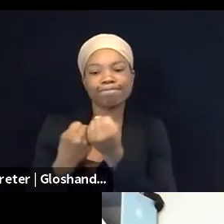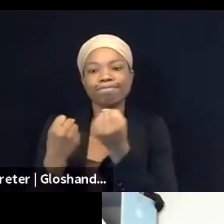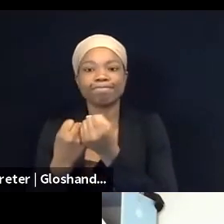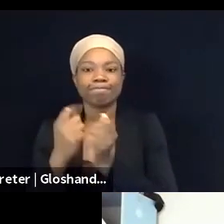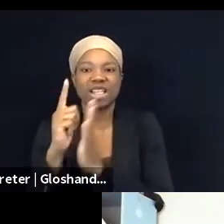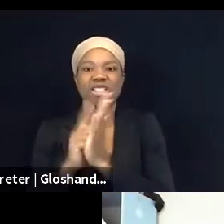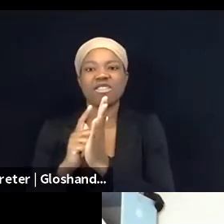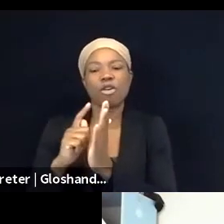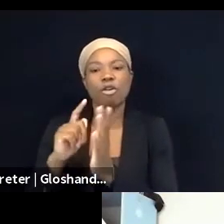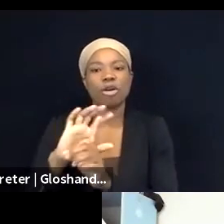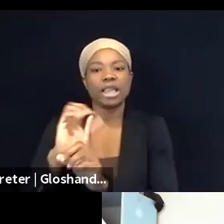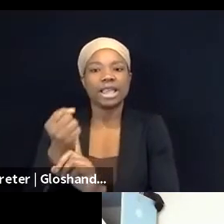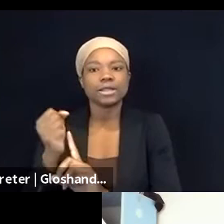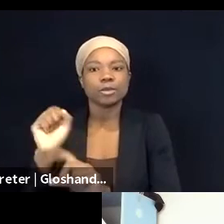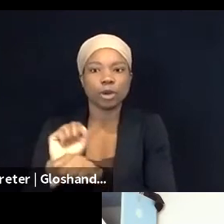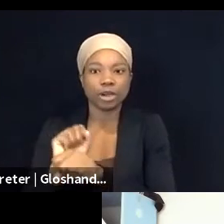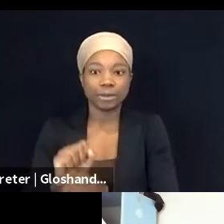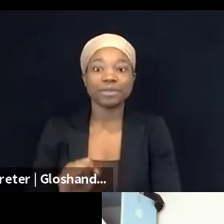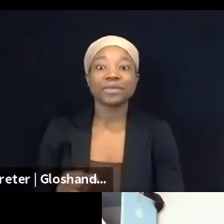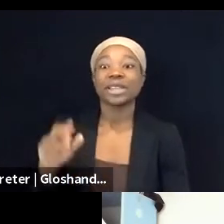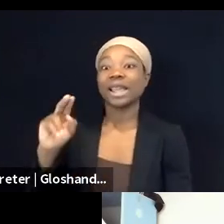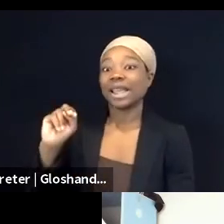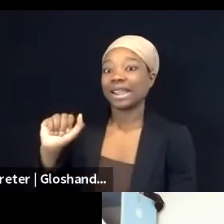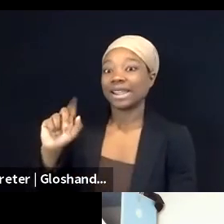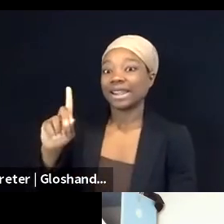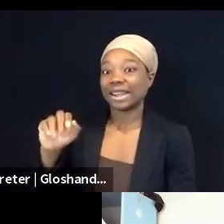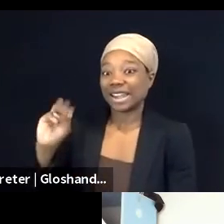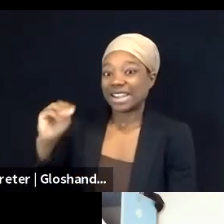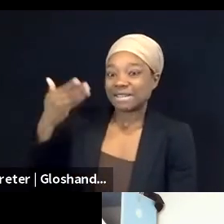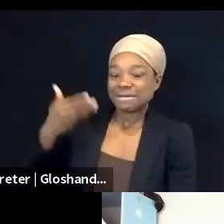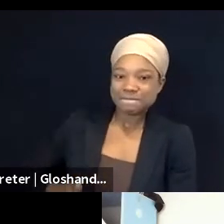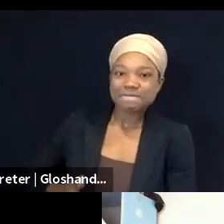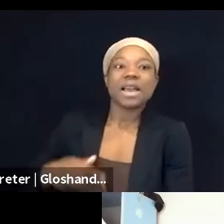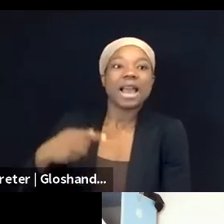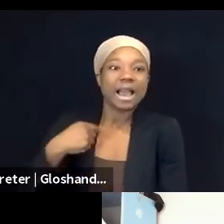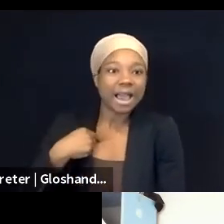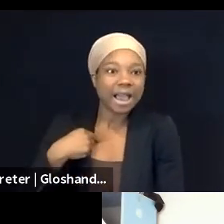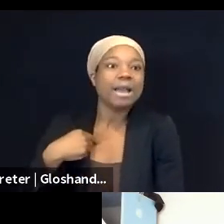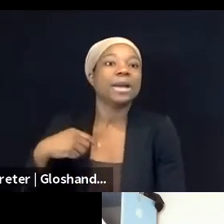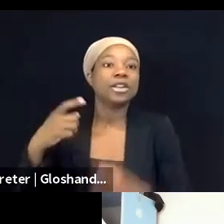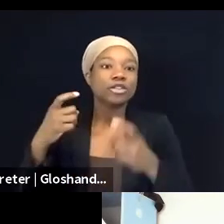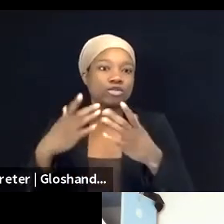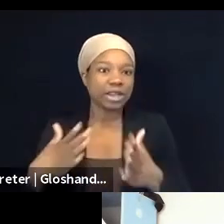Hi everybody, my name is Nadim Nashif. I'm the Director of 7amleh. 7amleh is a Palestinian rights organization